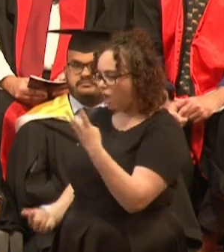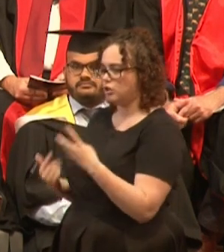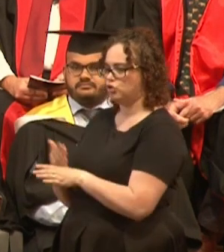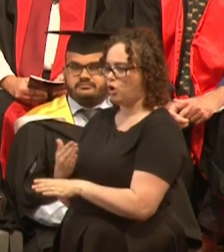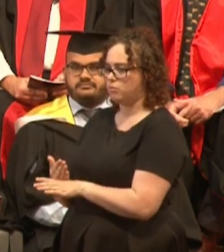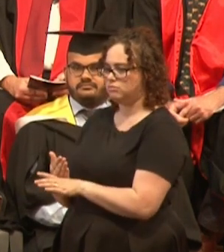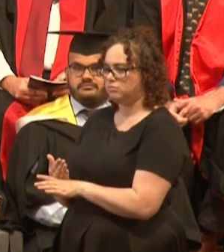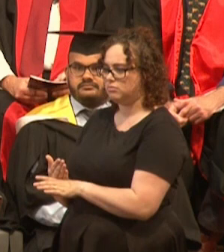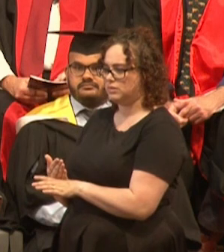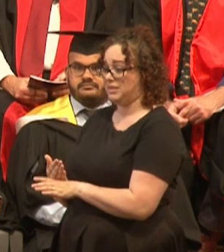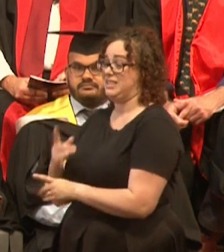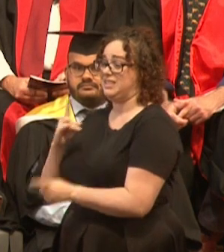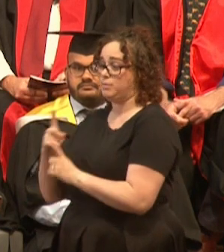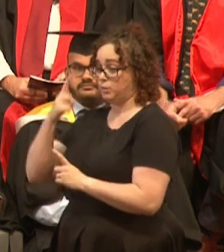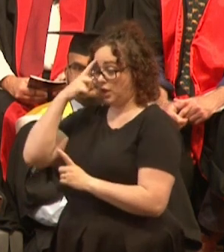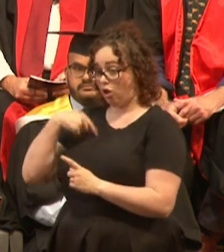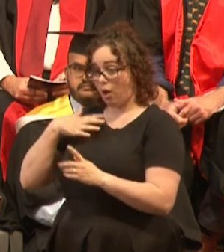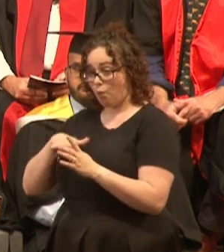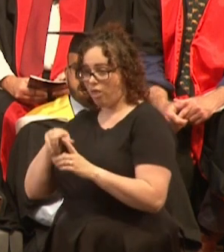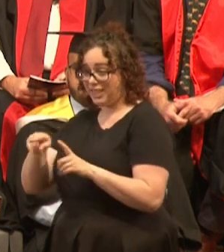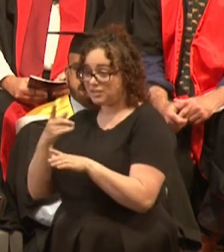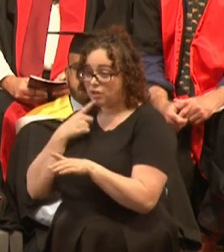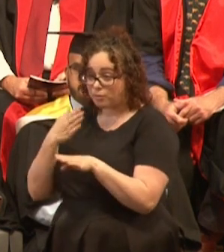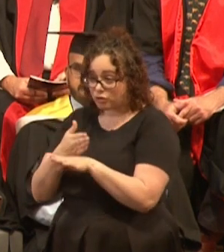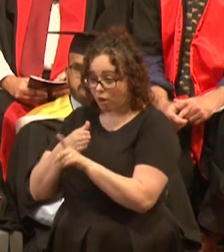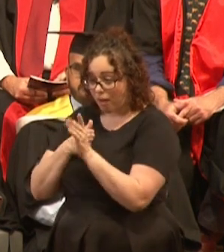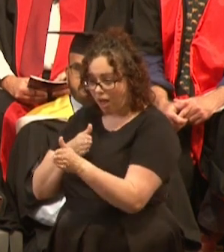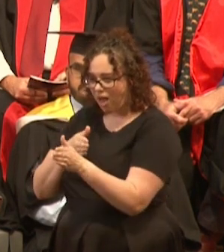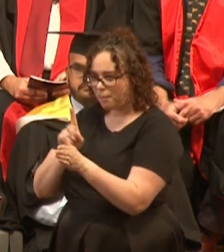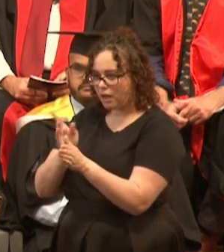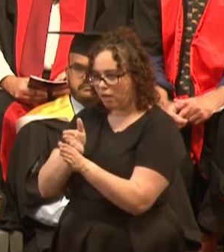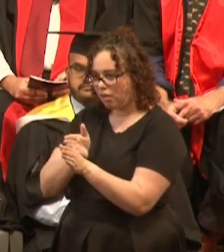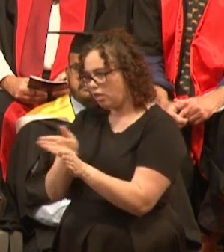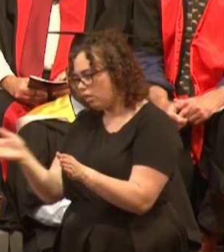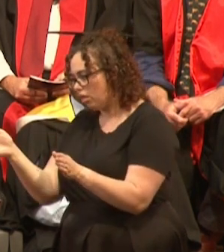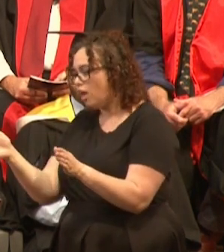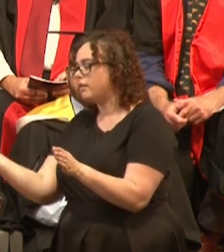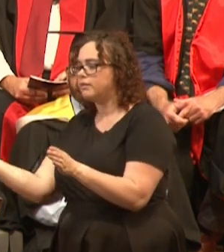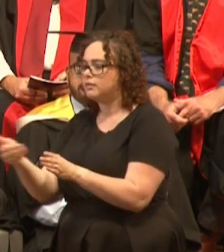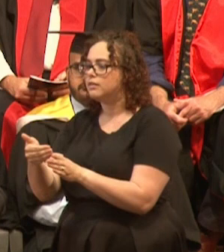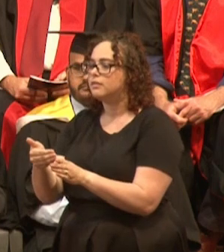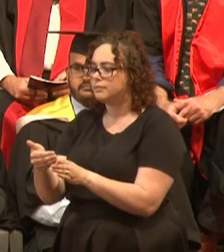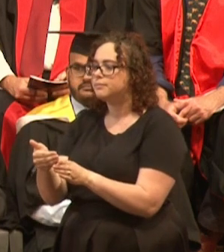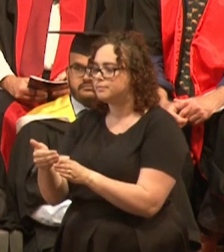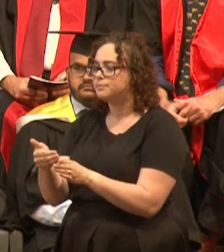to get you to where you want to go. Do it. That first year got me pretty broke.